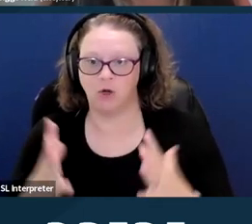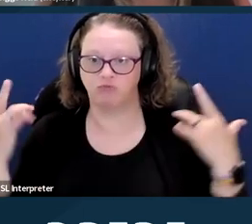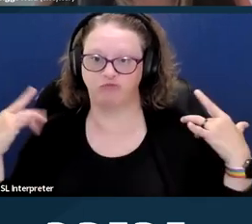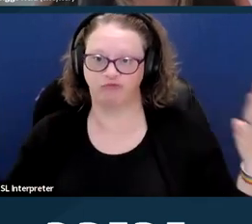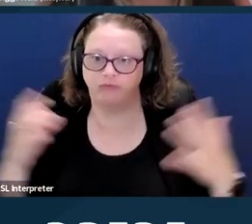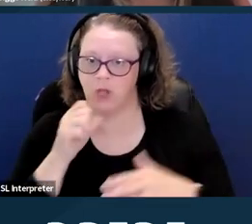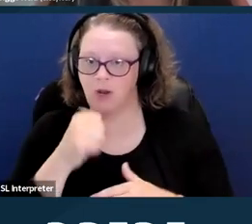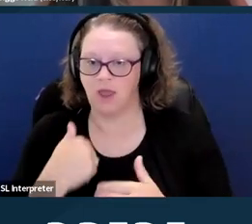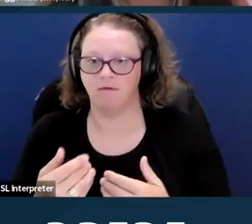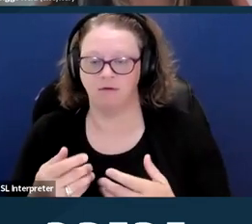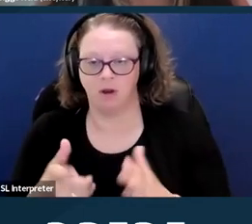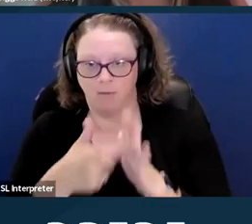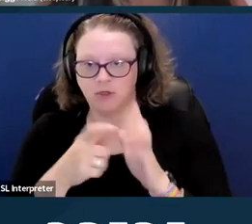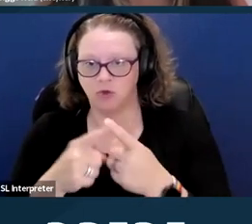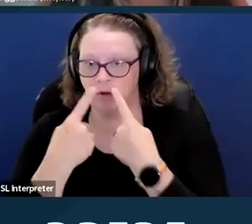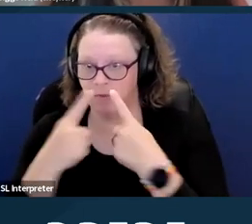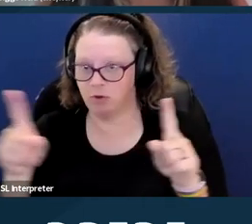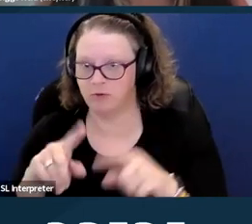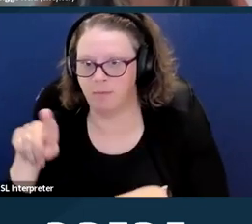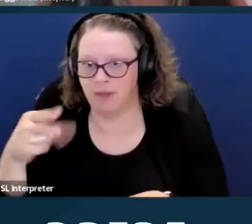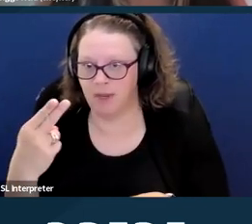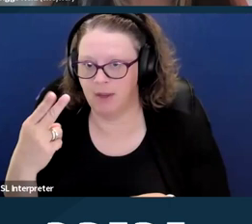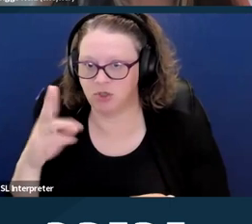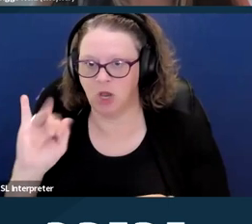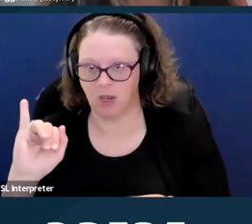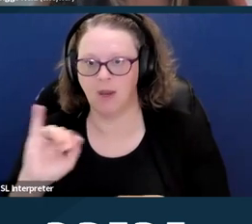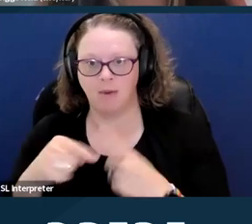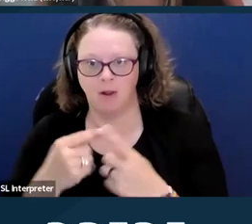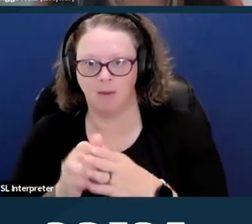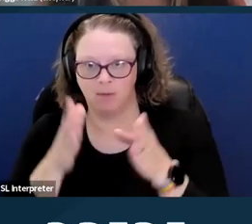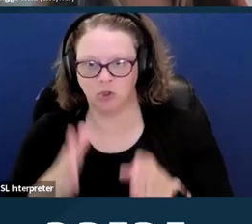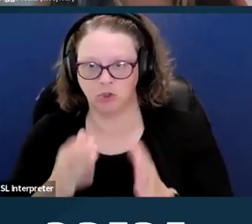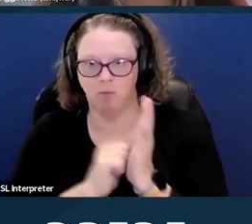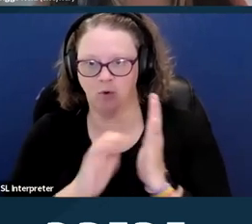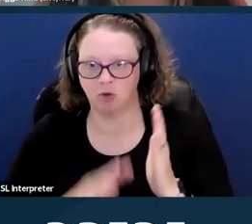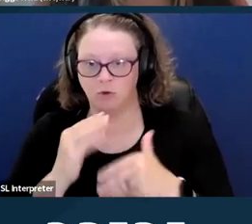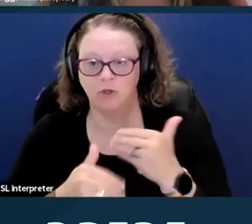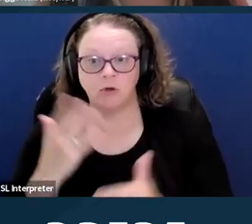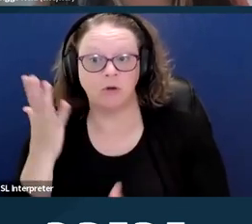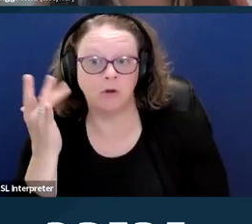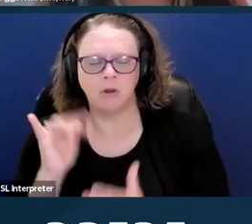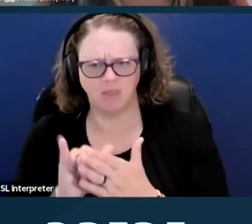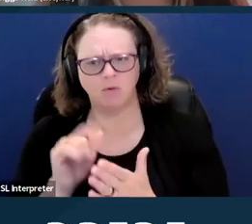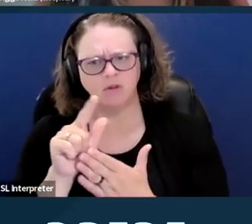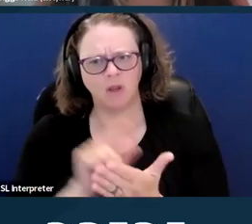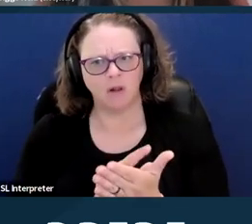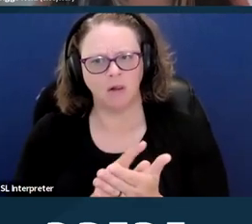to disclose protected healthcare information about that person's abortion procedure because it was lawful in the state